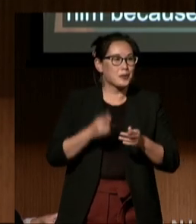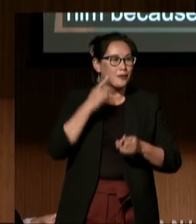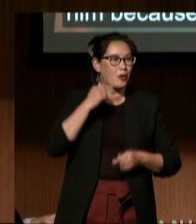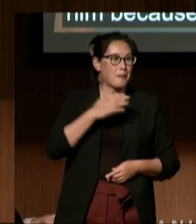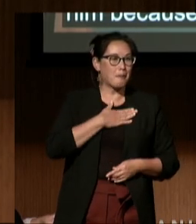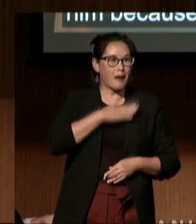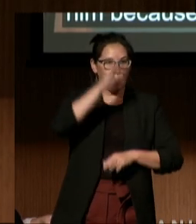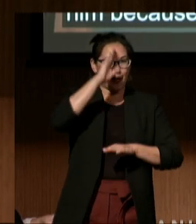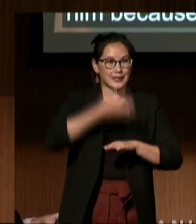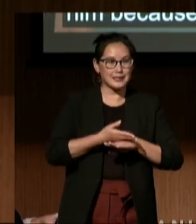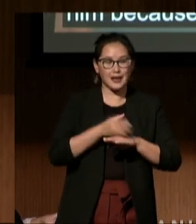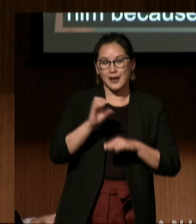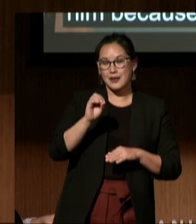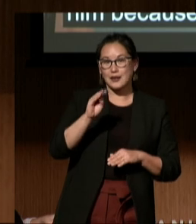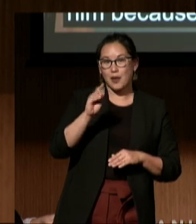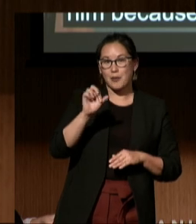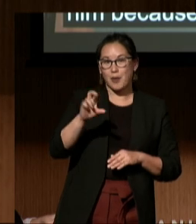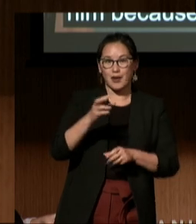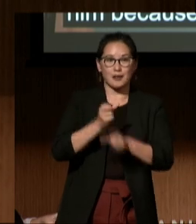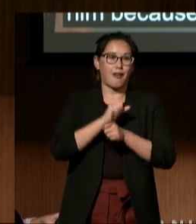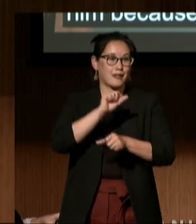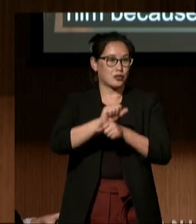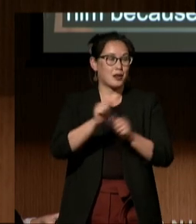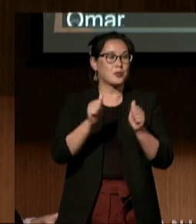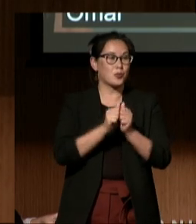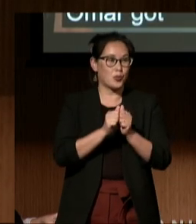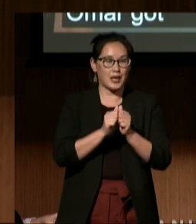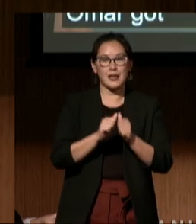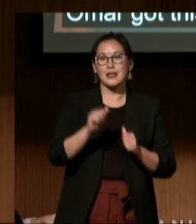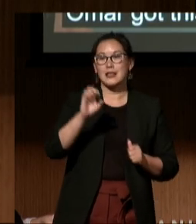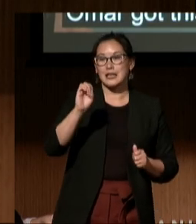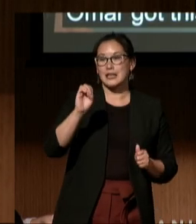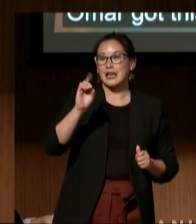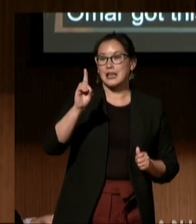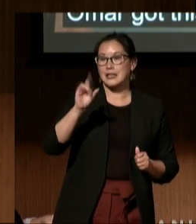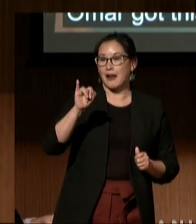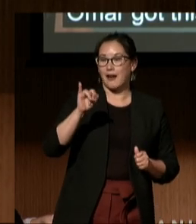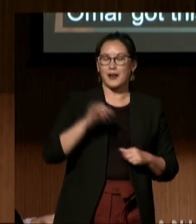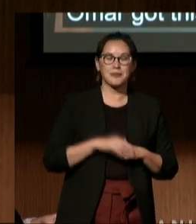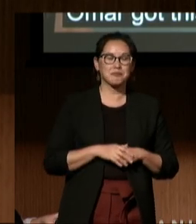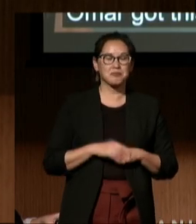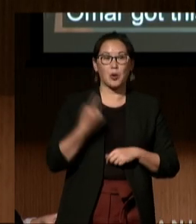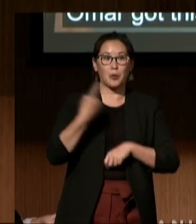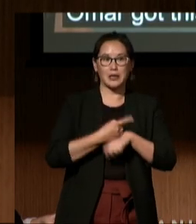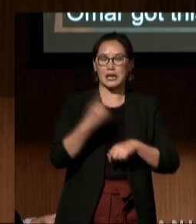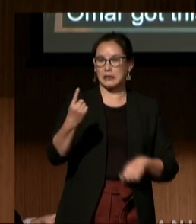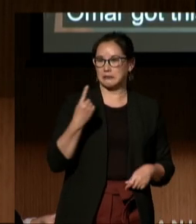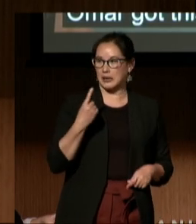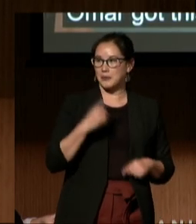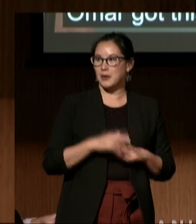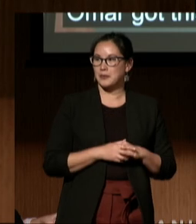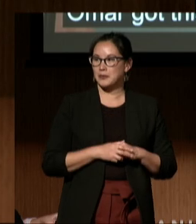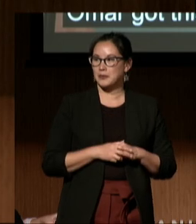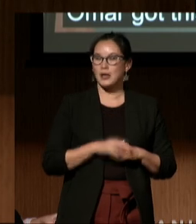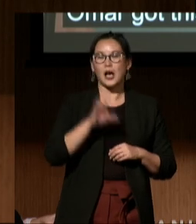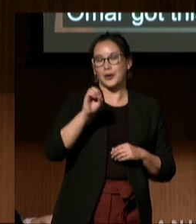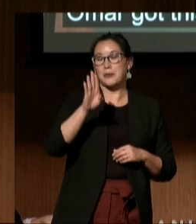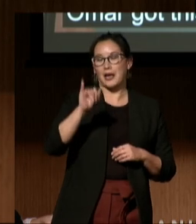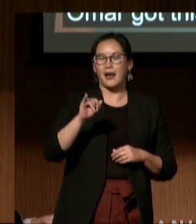Omar got this job with EBI, and one day came up to me, and we spent a whole lot of time together,